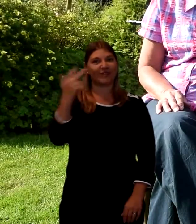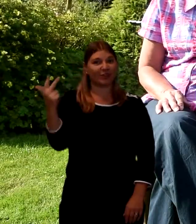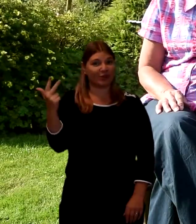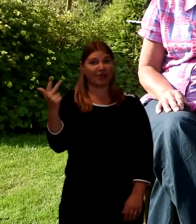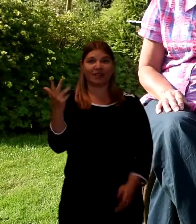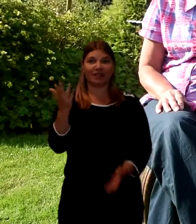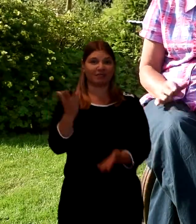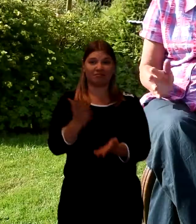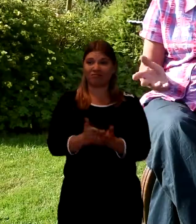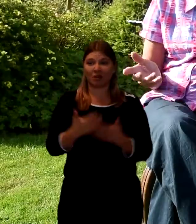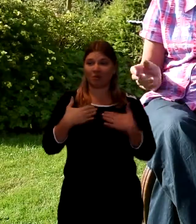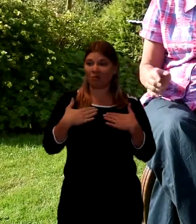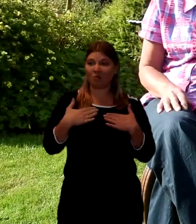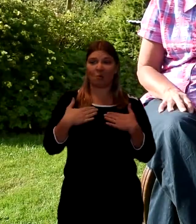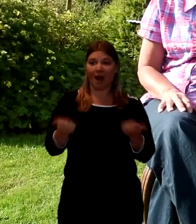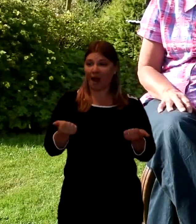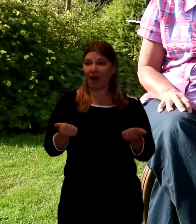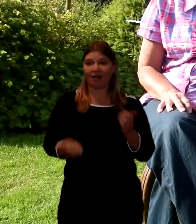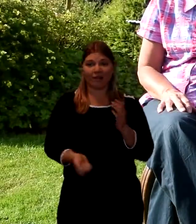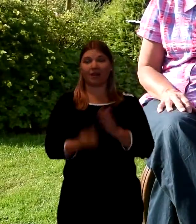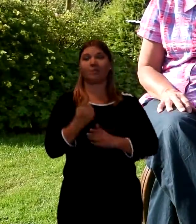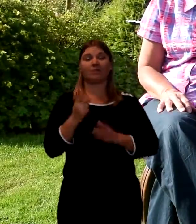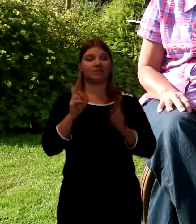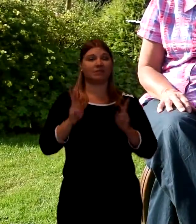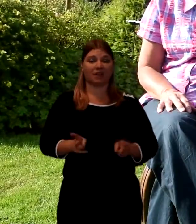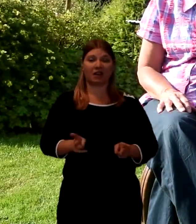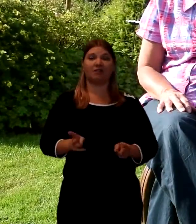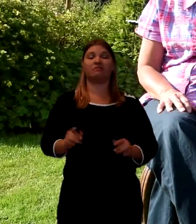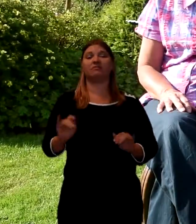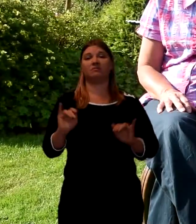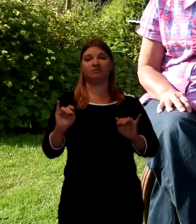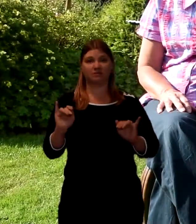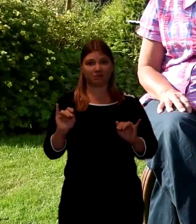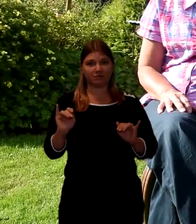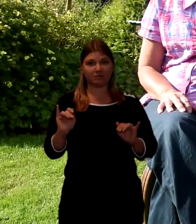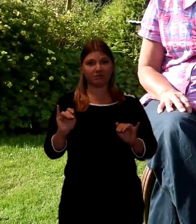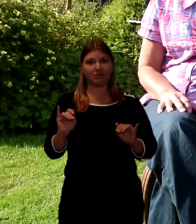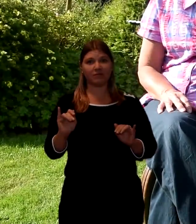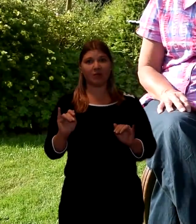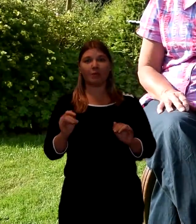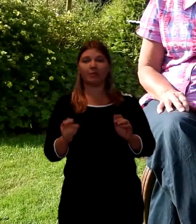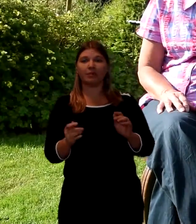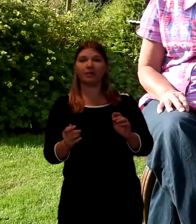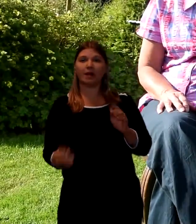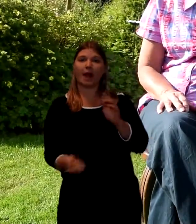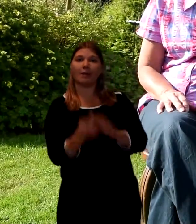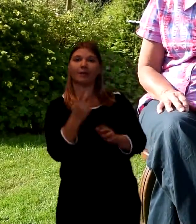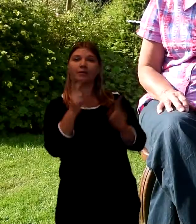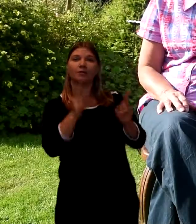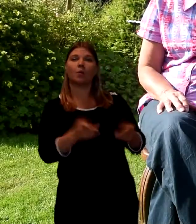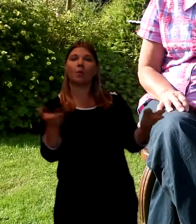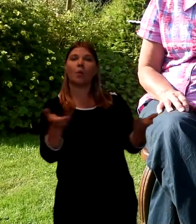So he was at the height of his life really, at the time. And he died in the north of Scotland, where he lived.